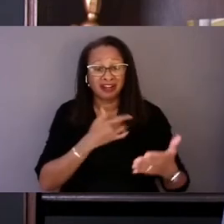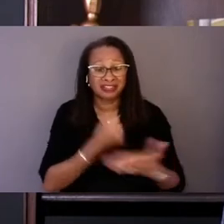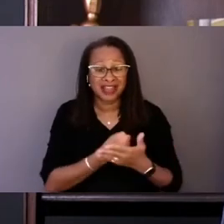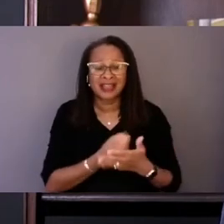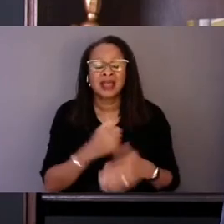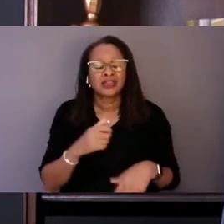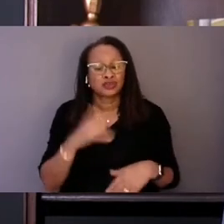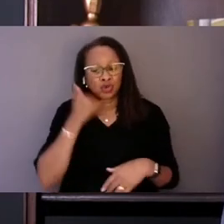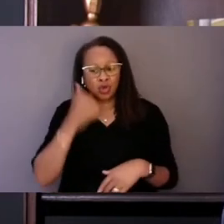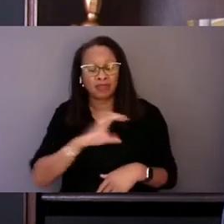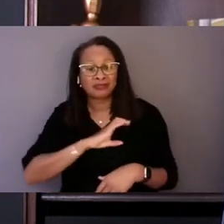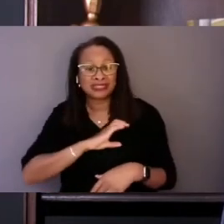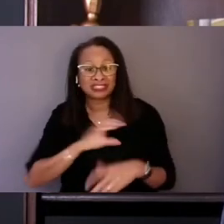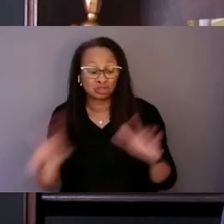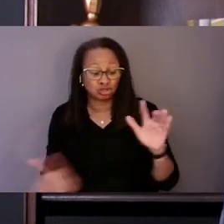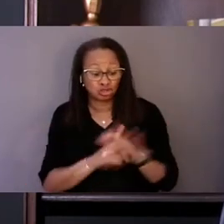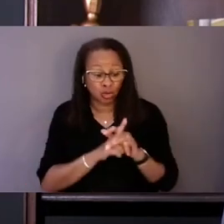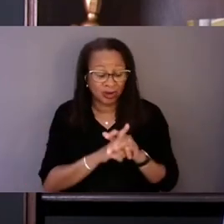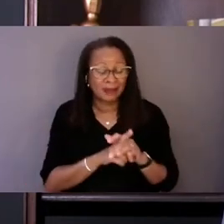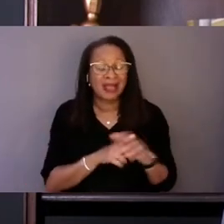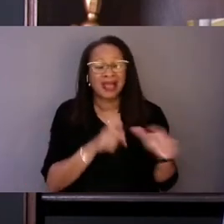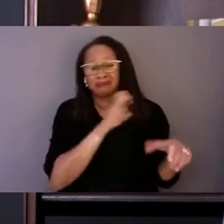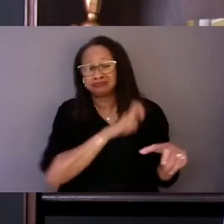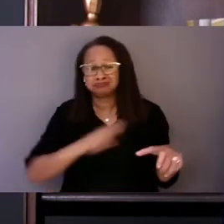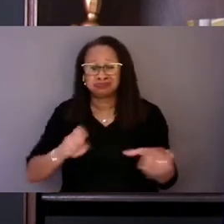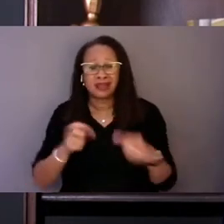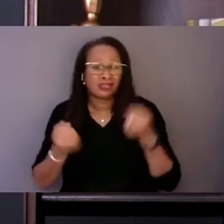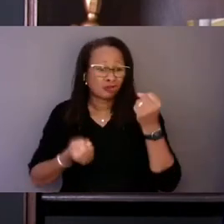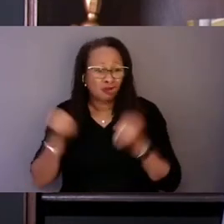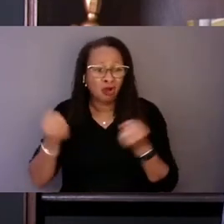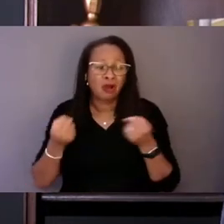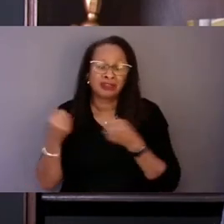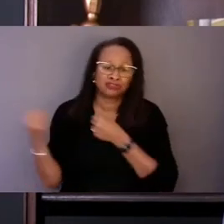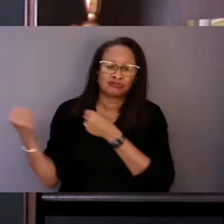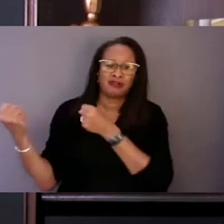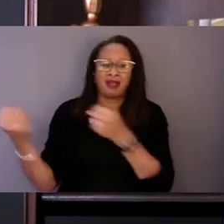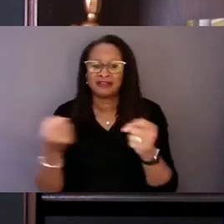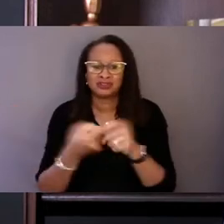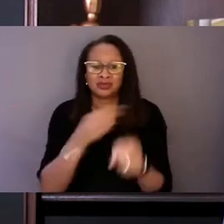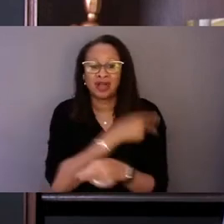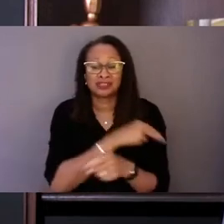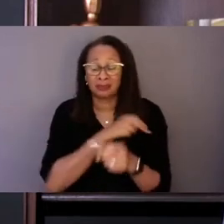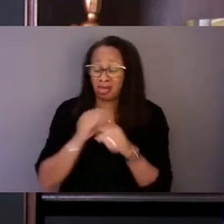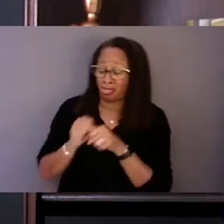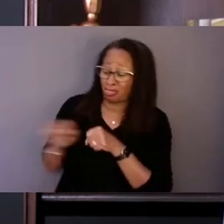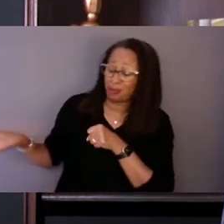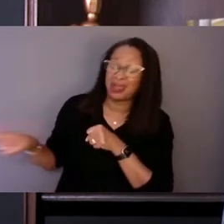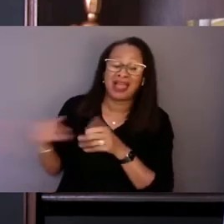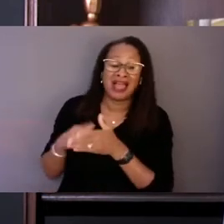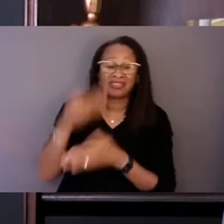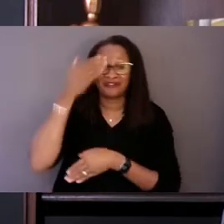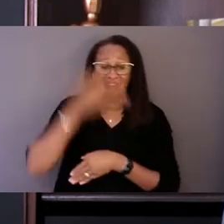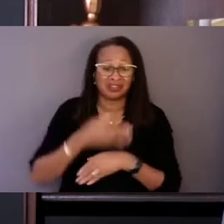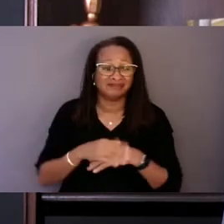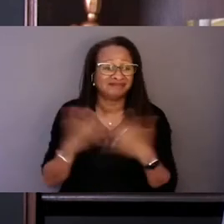put you in the back of their patrol car, and drop you off at the door of the nearest hospital. Today that seems bizarre,